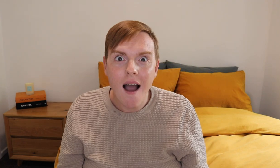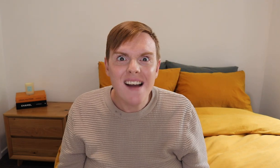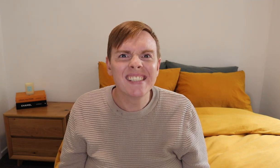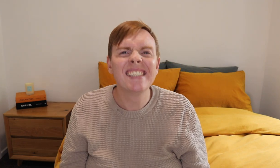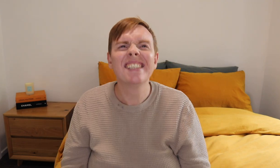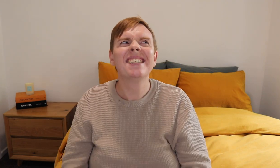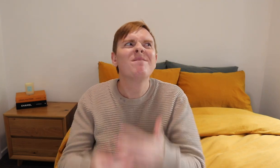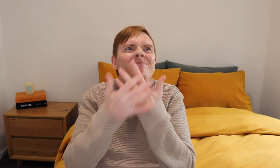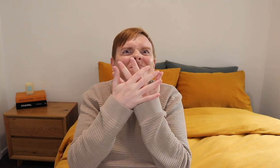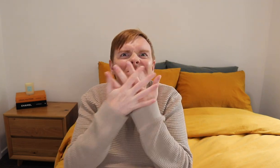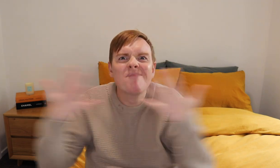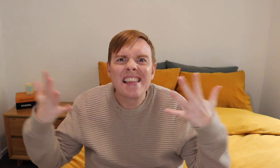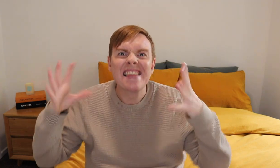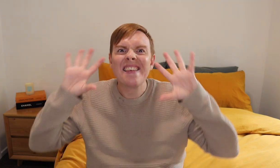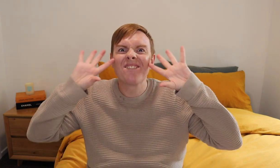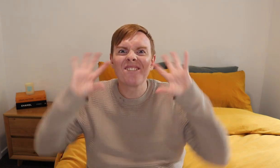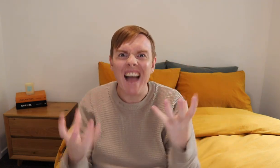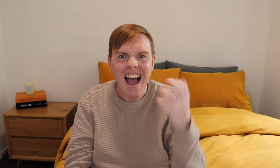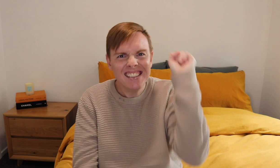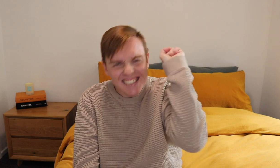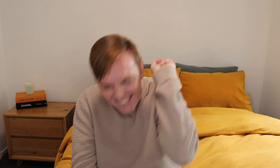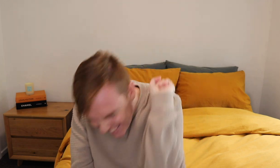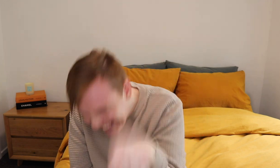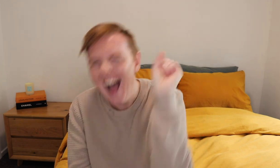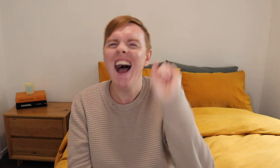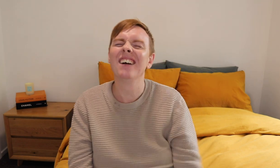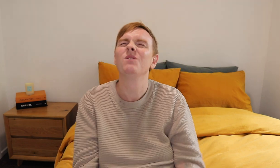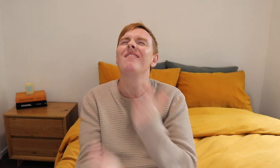A BIG FAT YES!